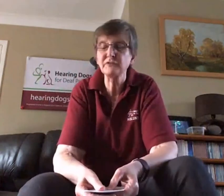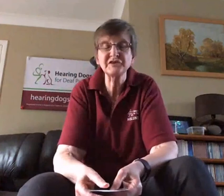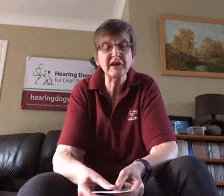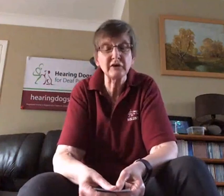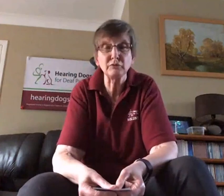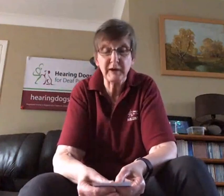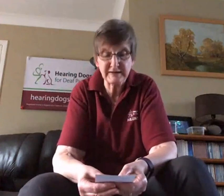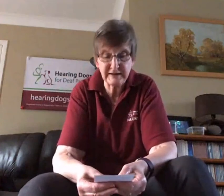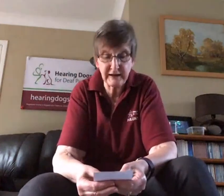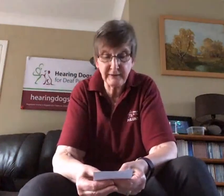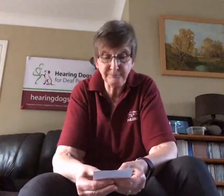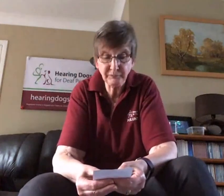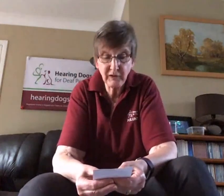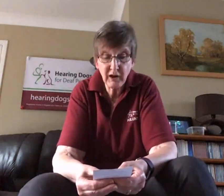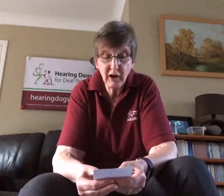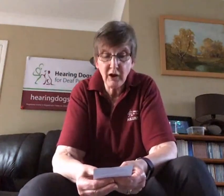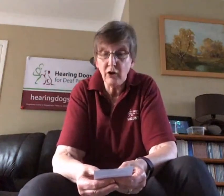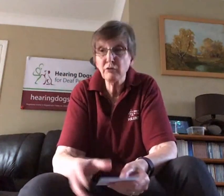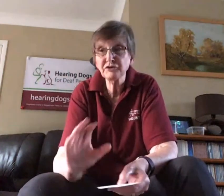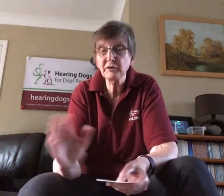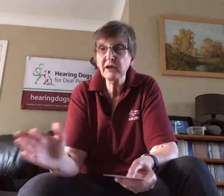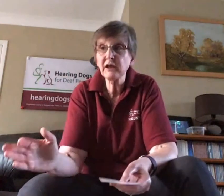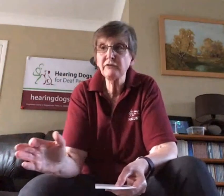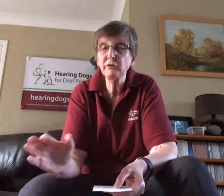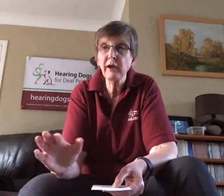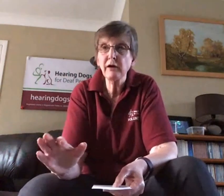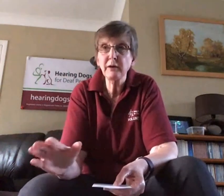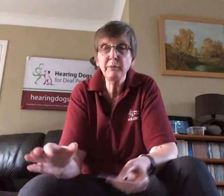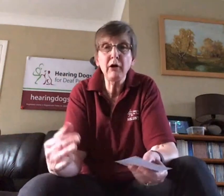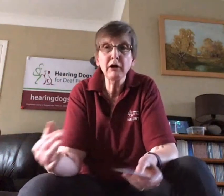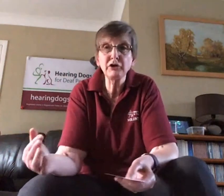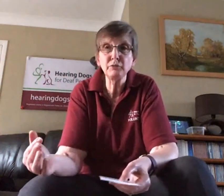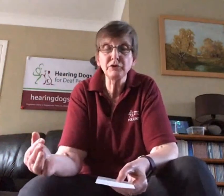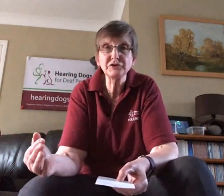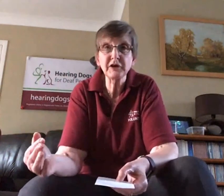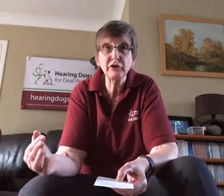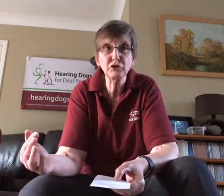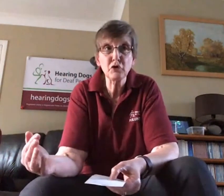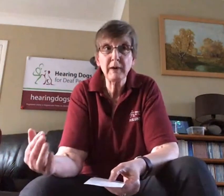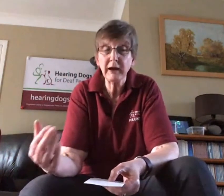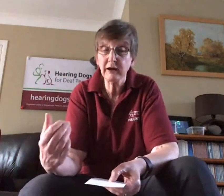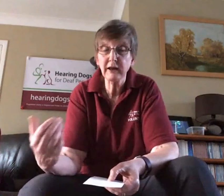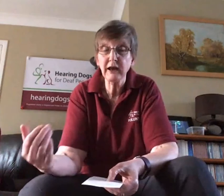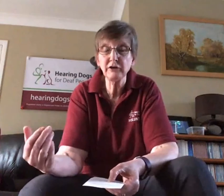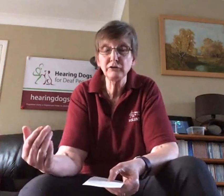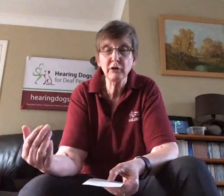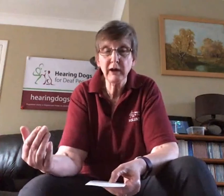Also again if you are out in a park and you want to get your dog back and again you don't